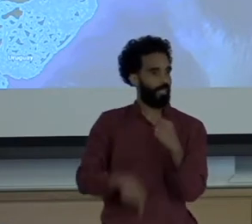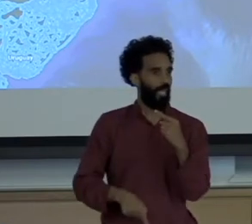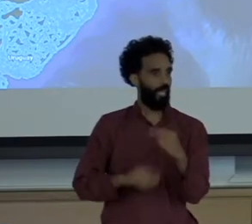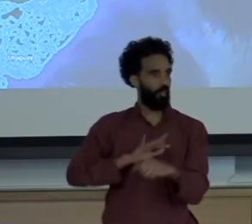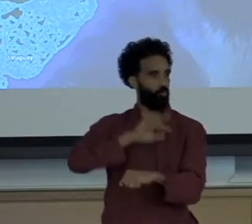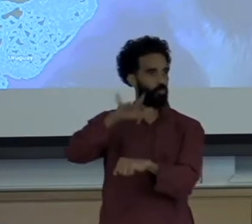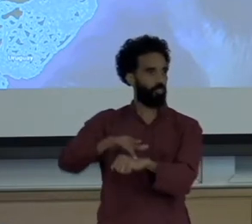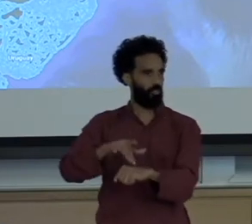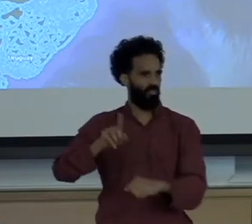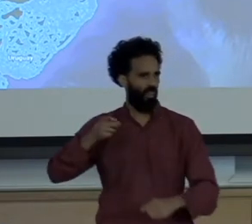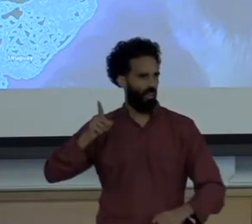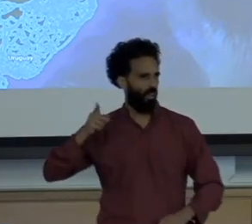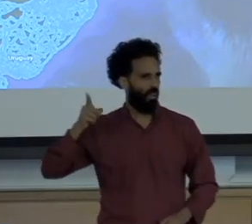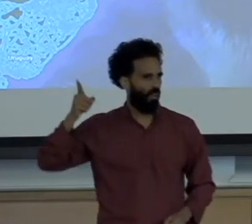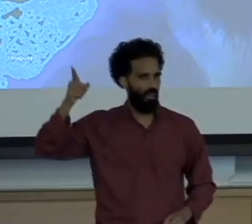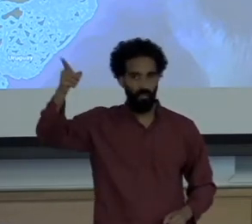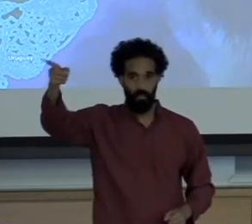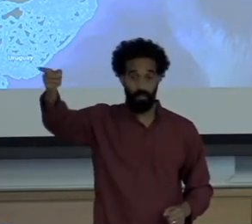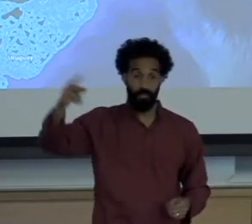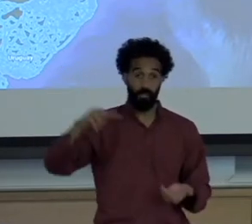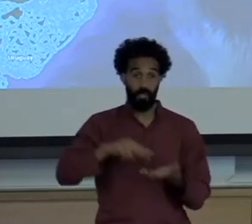out of sight out of mind